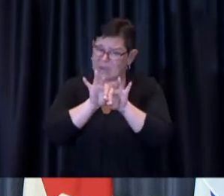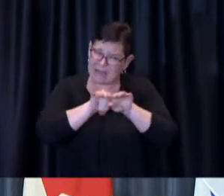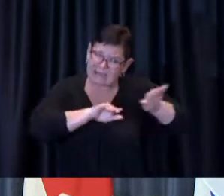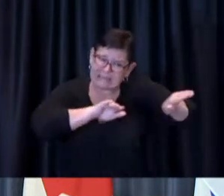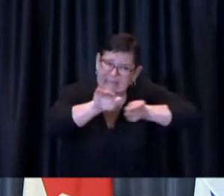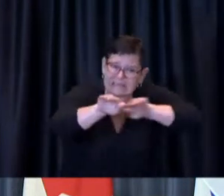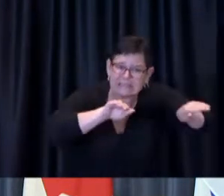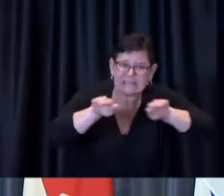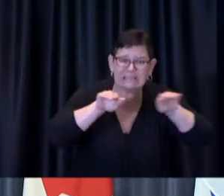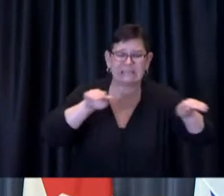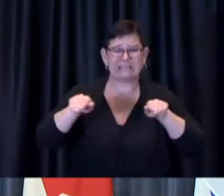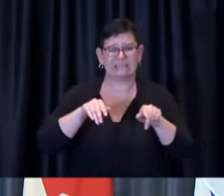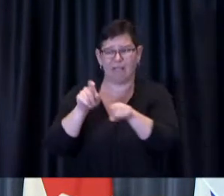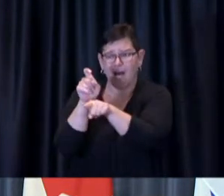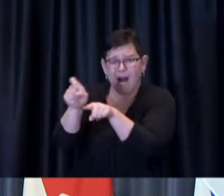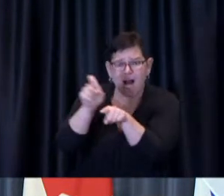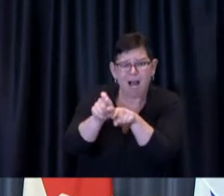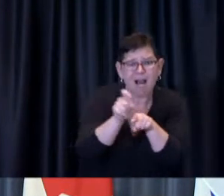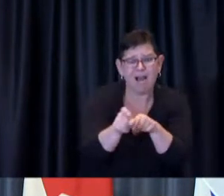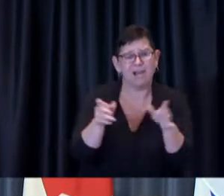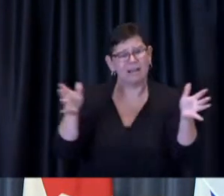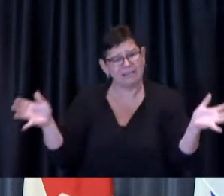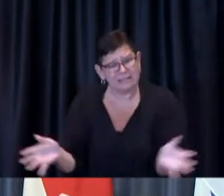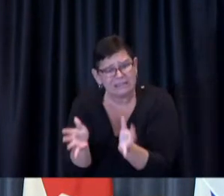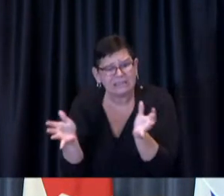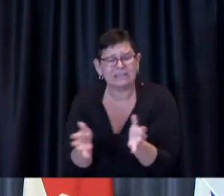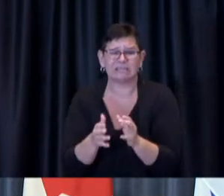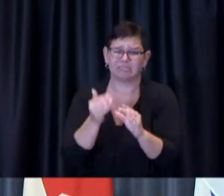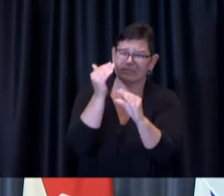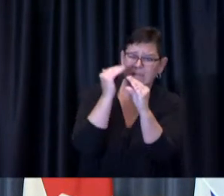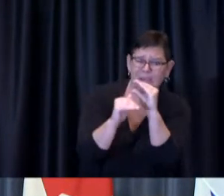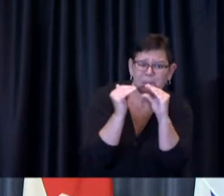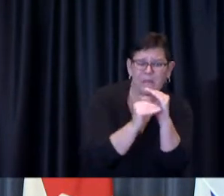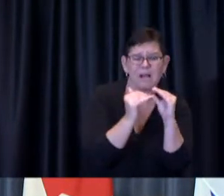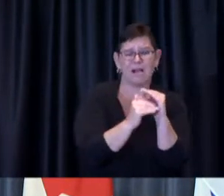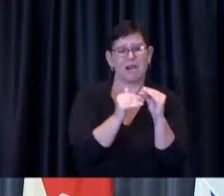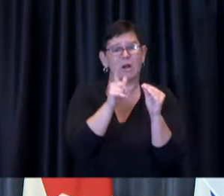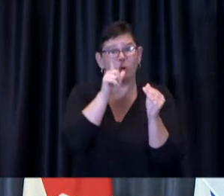texting and e-mailing all who are eligible for their second dose